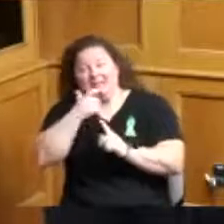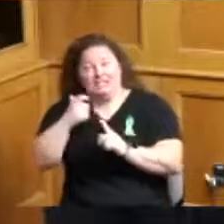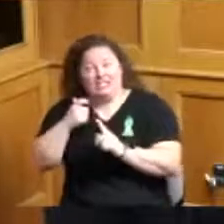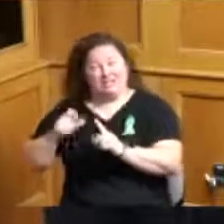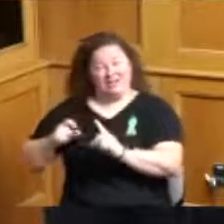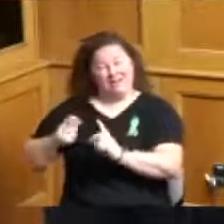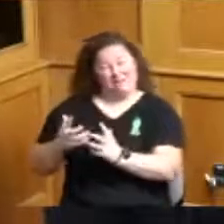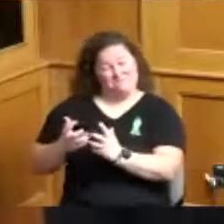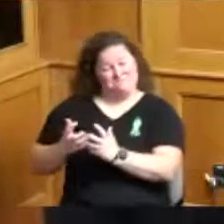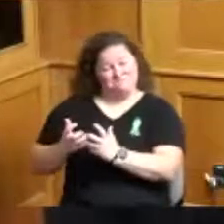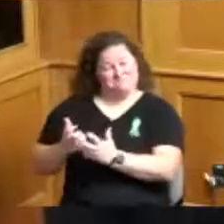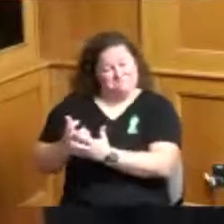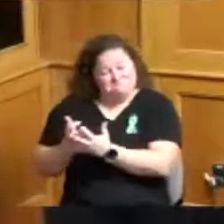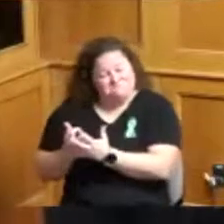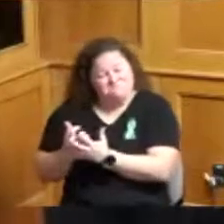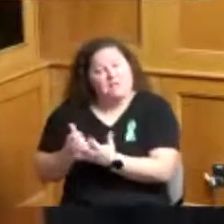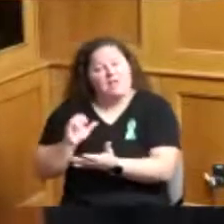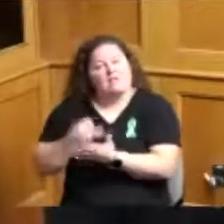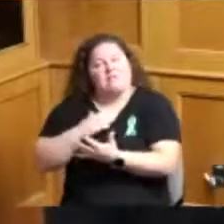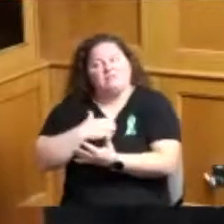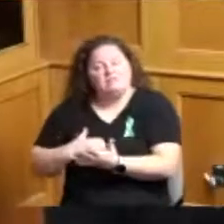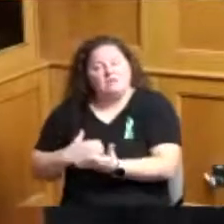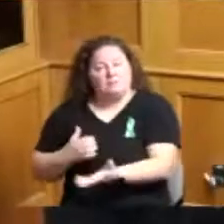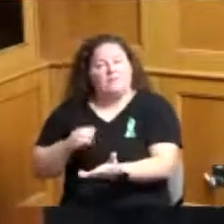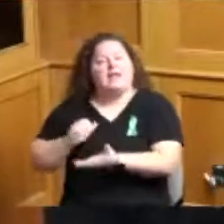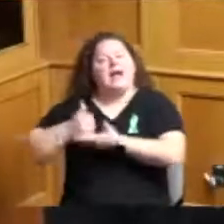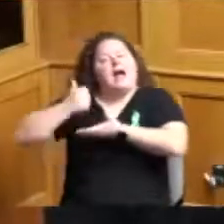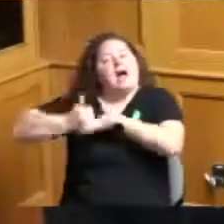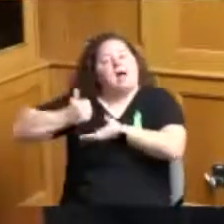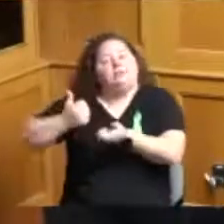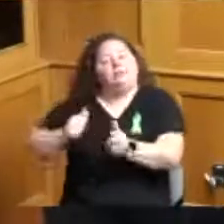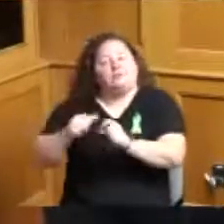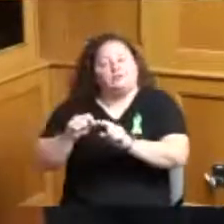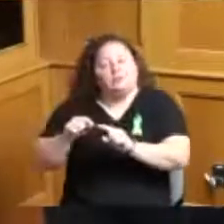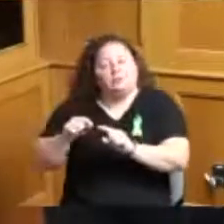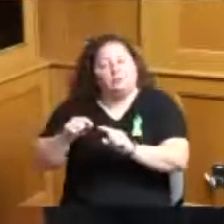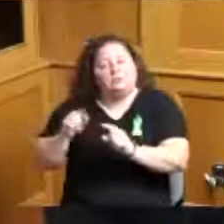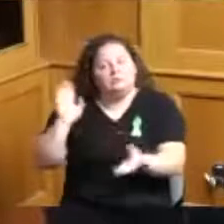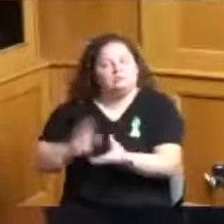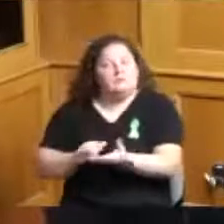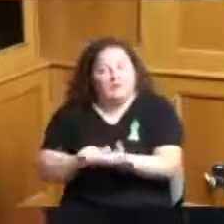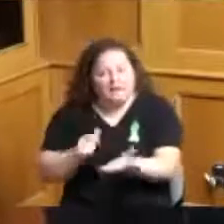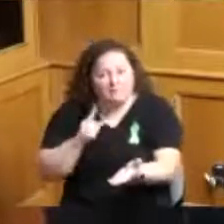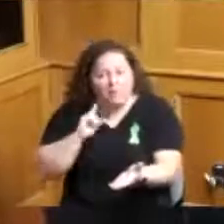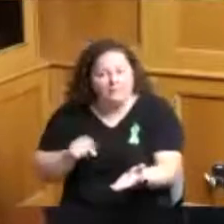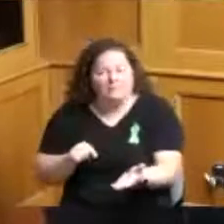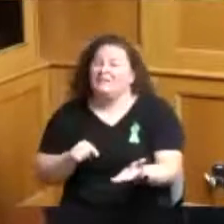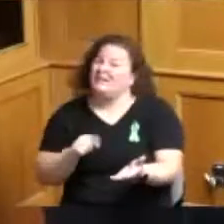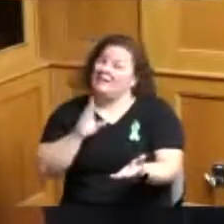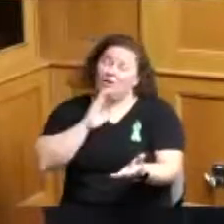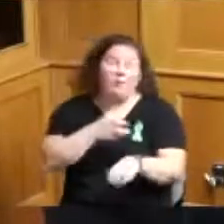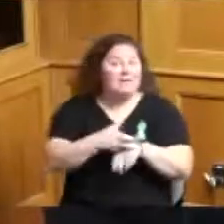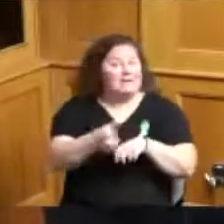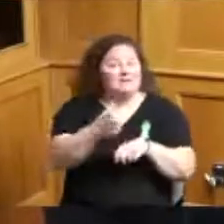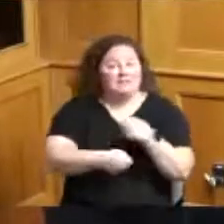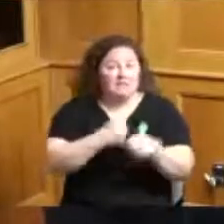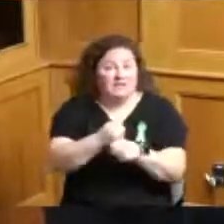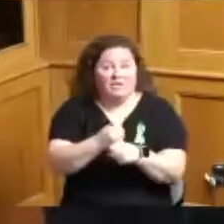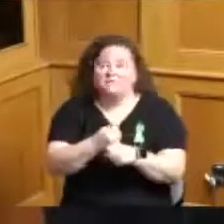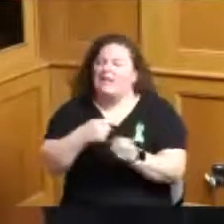a very difficult year for them the protect the payroll protection program helped enormously